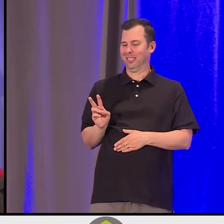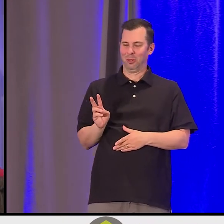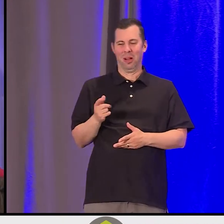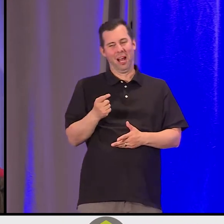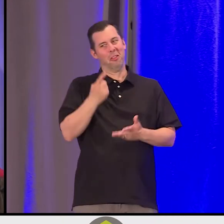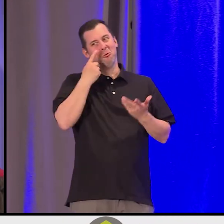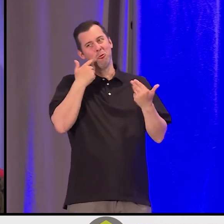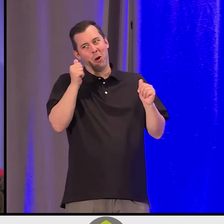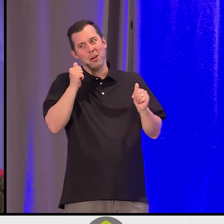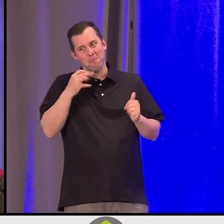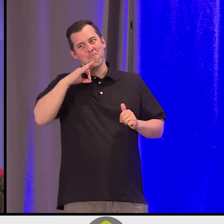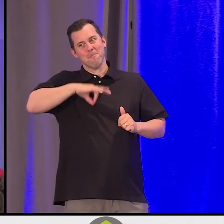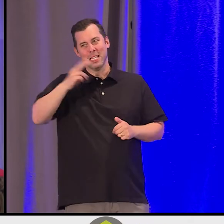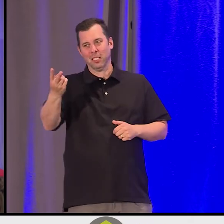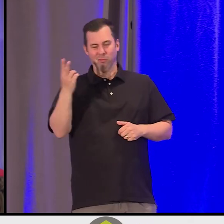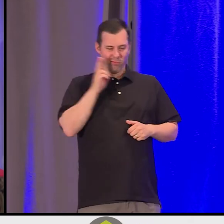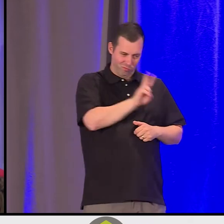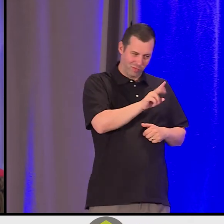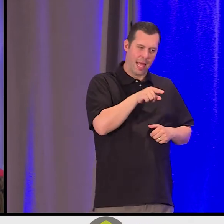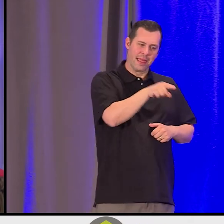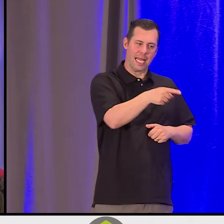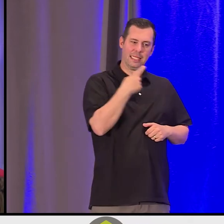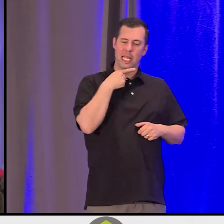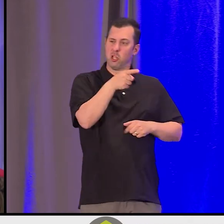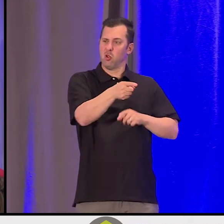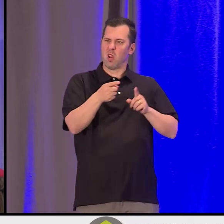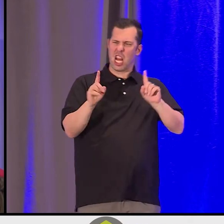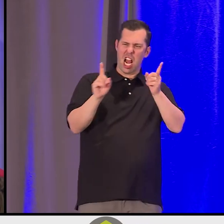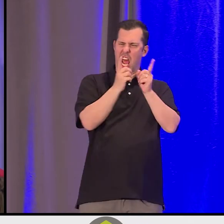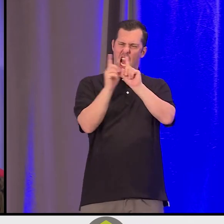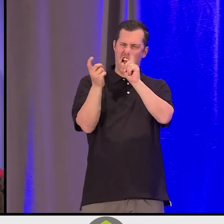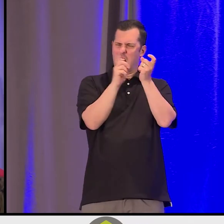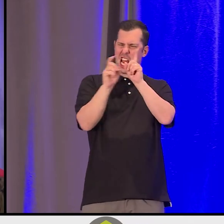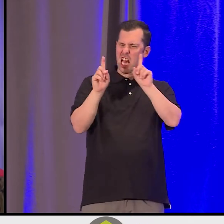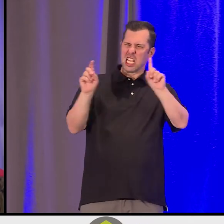and Heather, you need to lean into one another, especially when you're hurting." Shawn: That's counterintuitive.